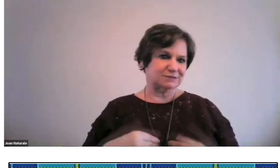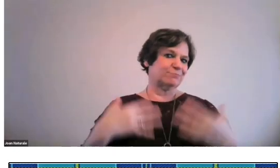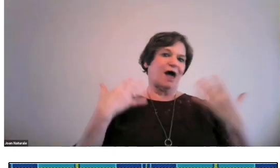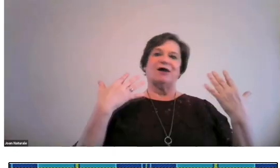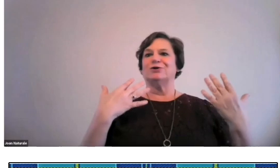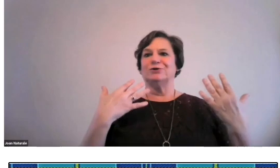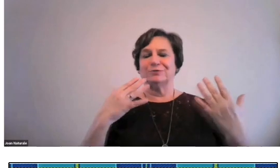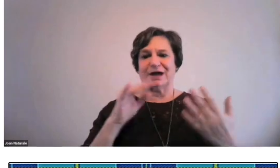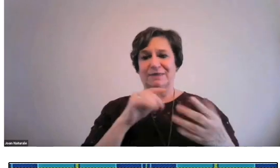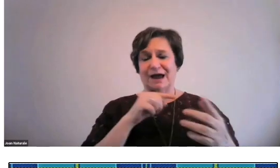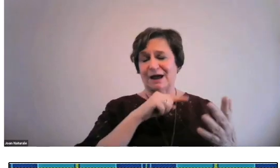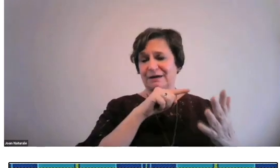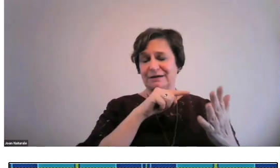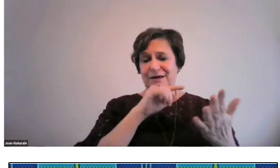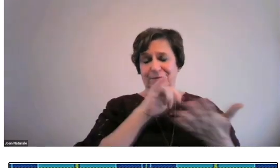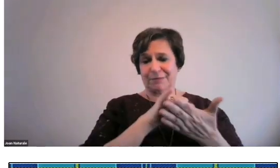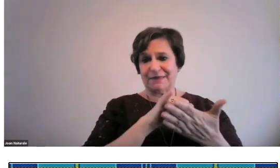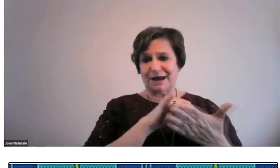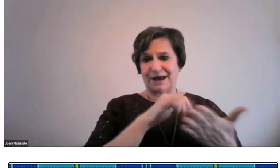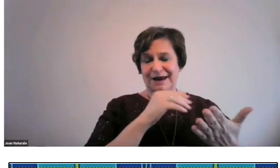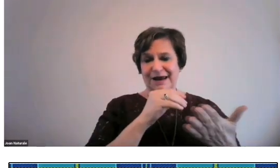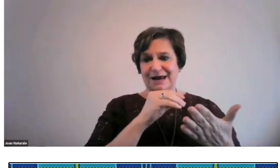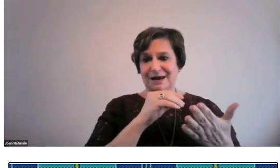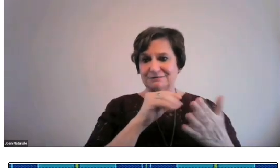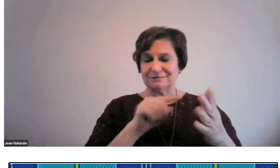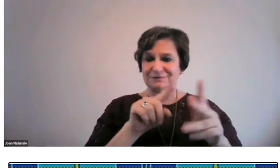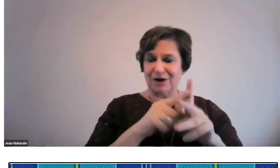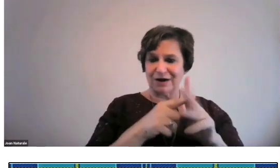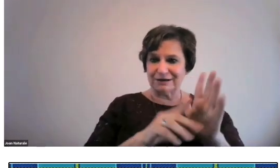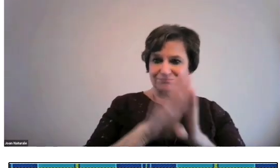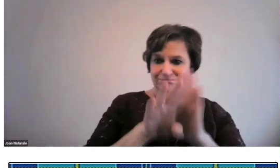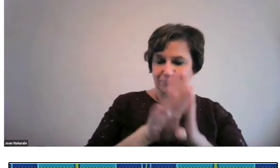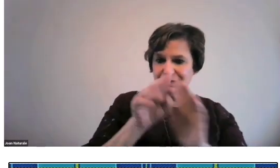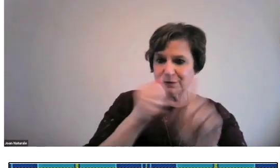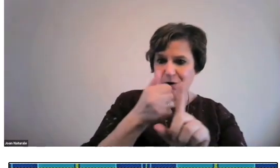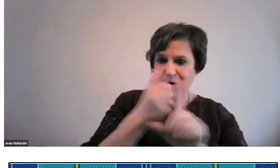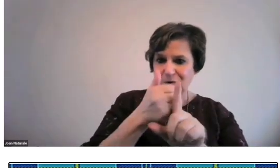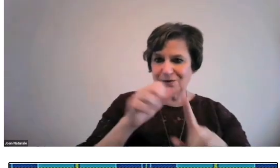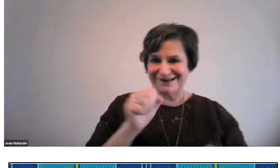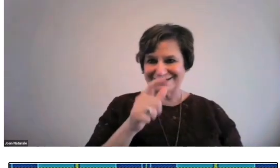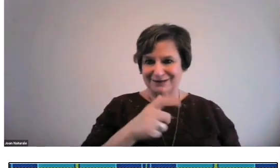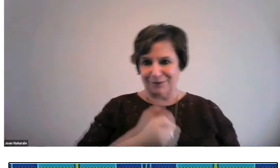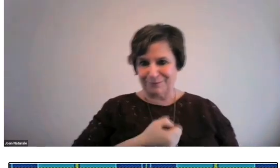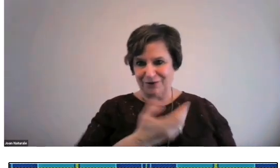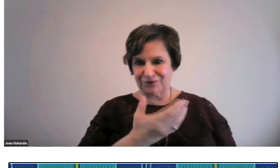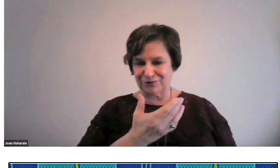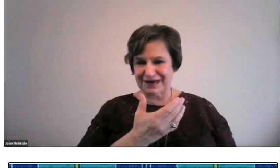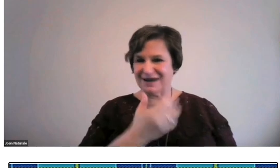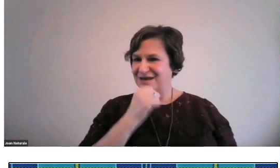They were inspired by that and they started developing their own poems,